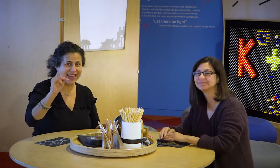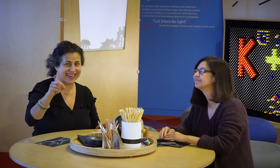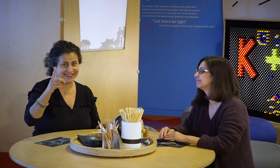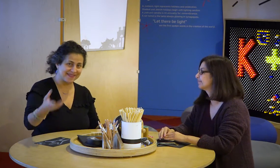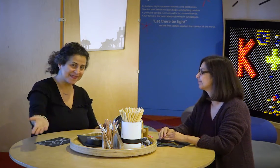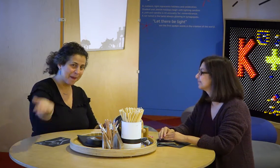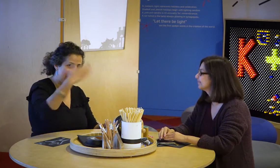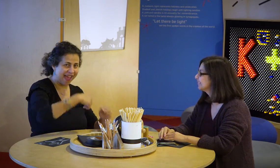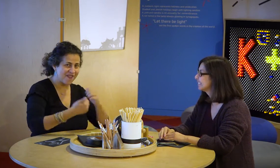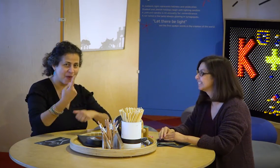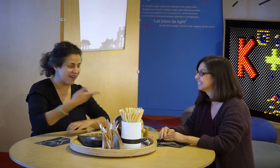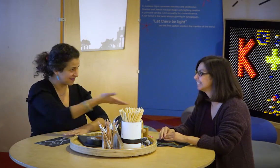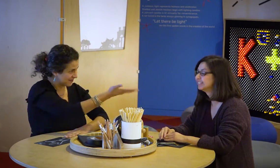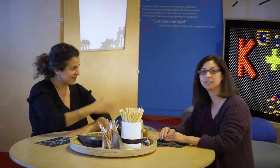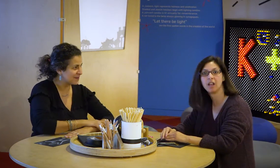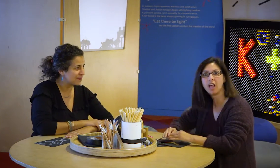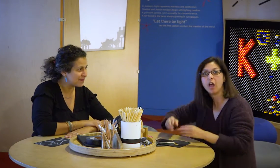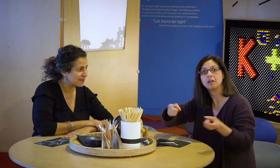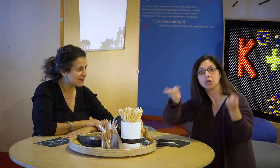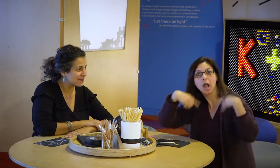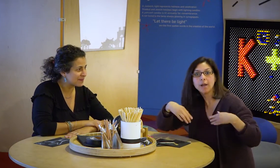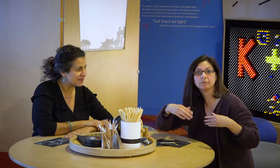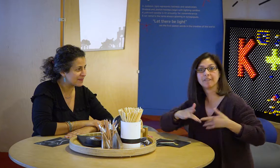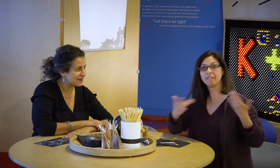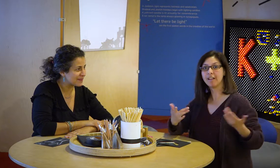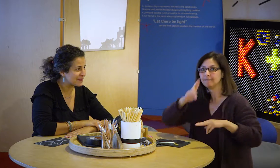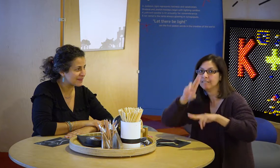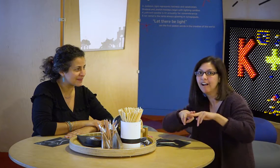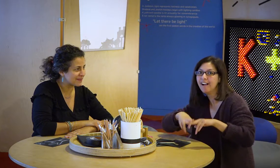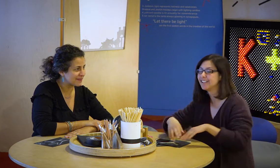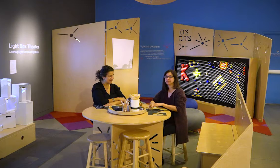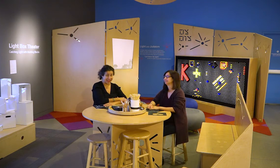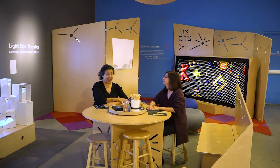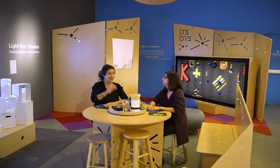Come everyone! Please come to this FUN event!